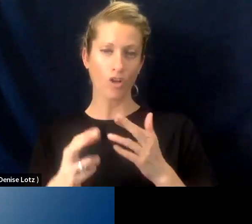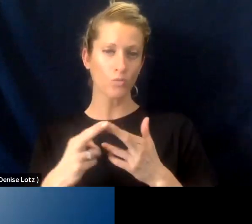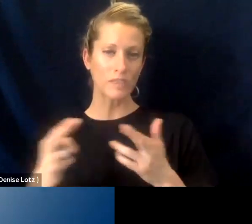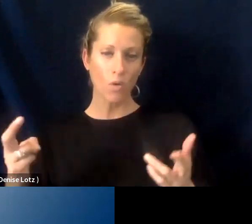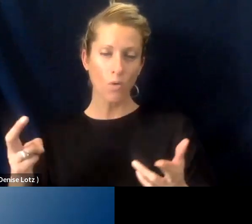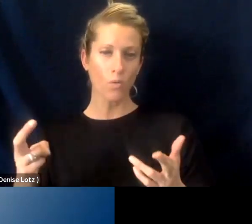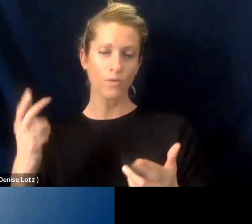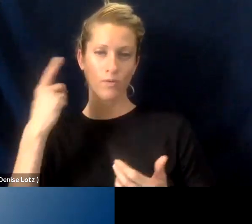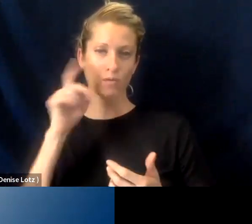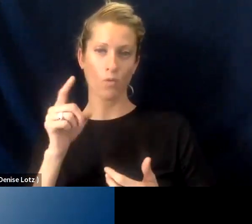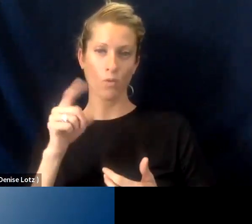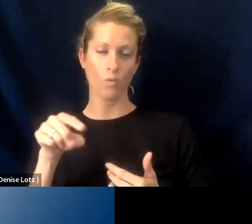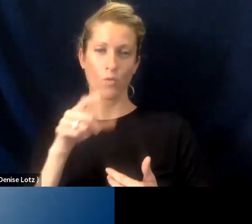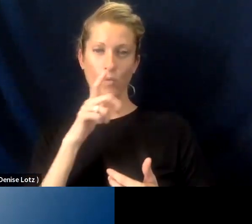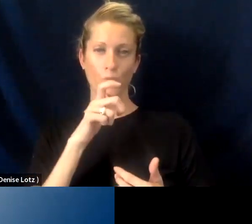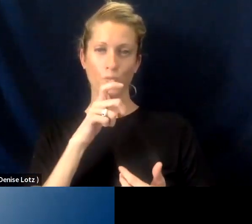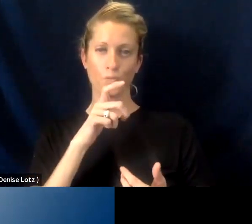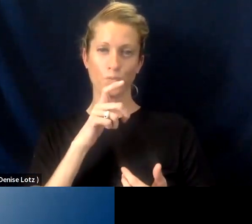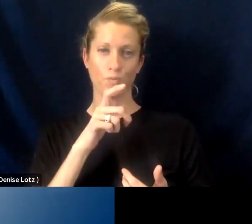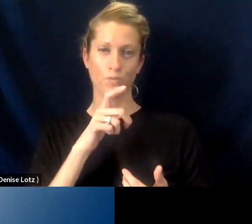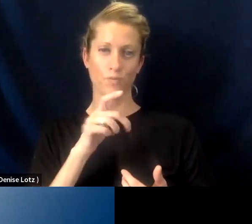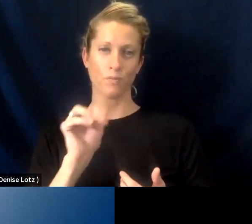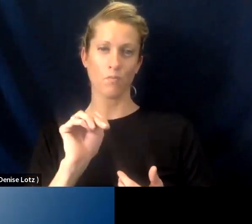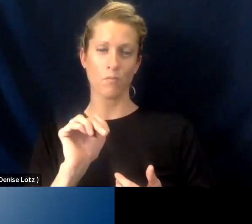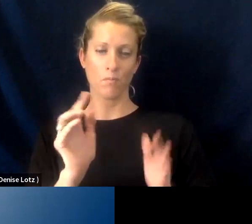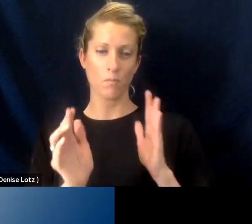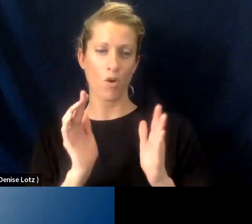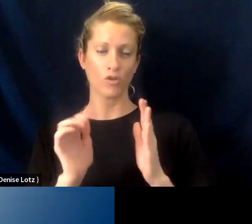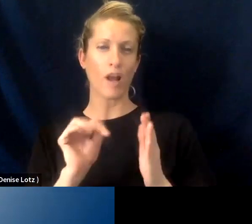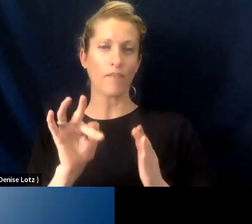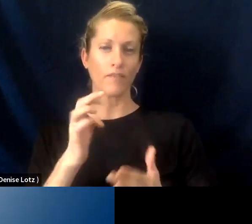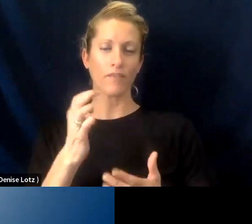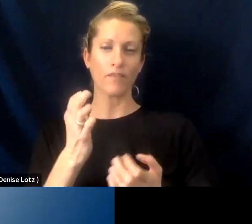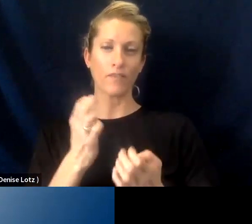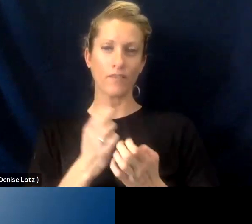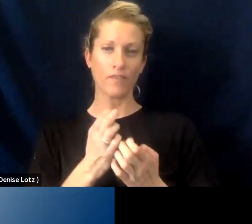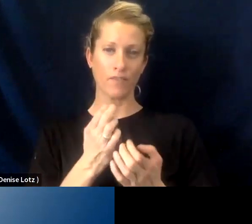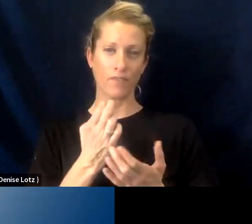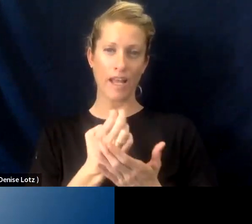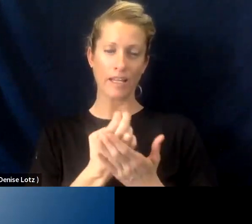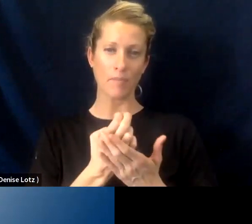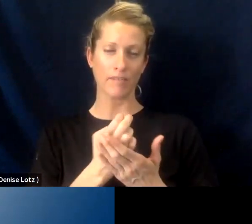of those being at the at the margins of the you know economic environment, and we also